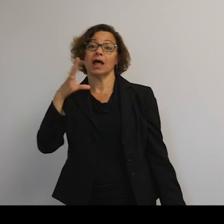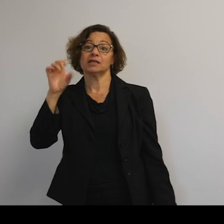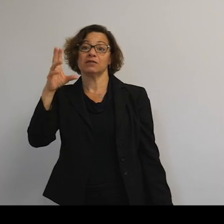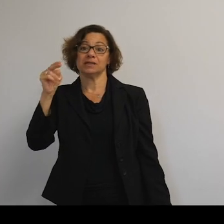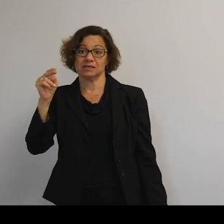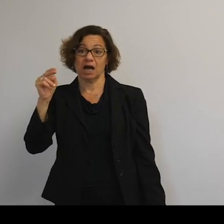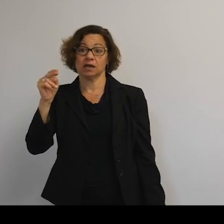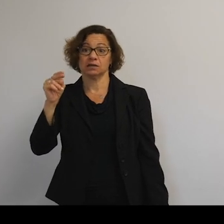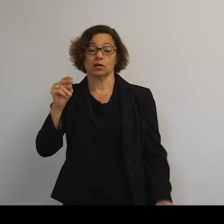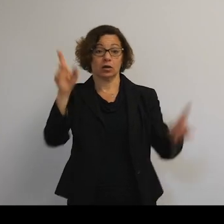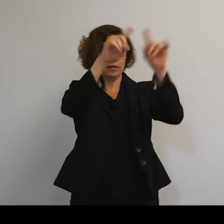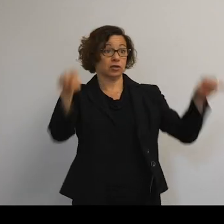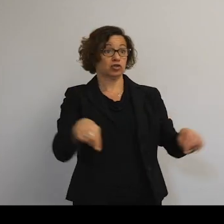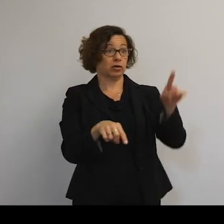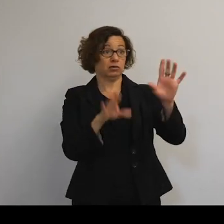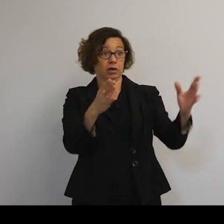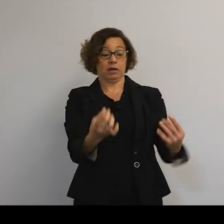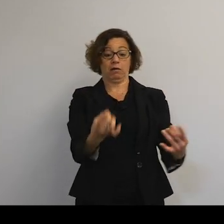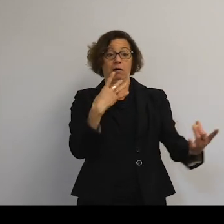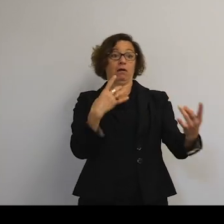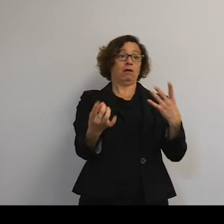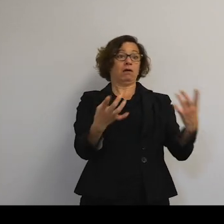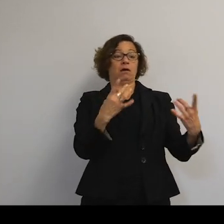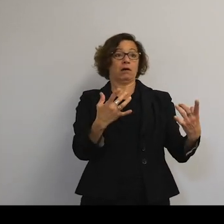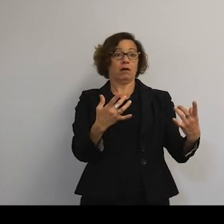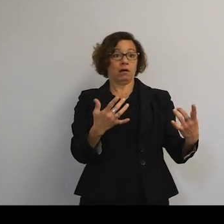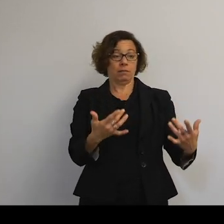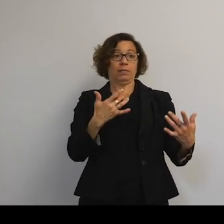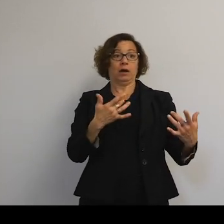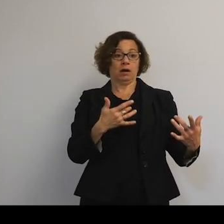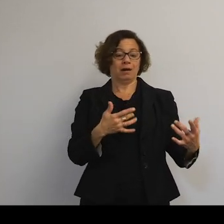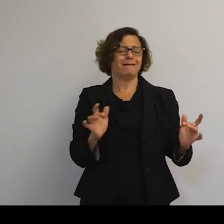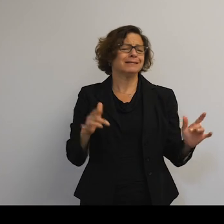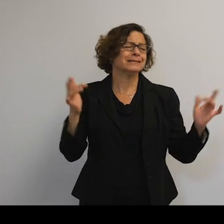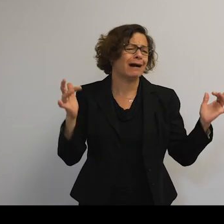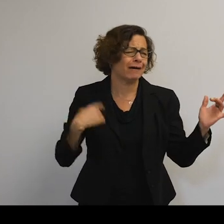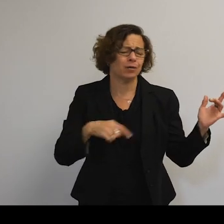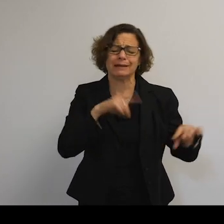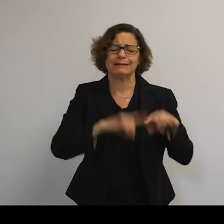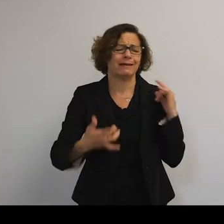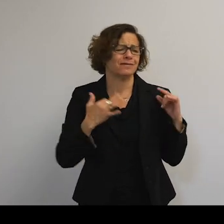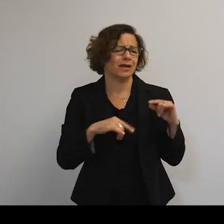we are all getting pushed by these photons. It is an absolutely tiny force. In our day-to-day lives, we can't feel it.